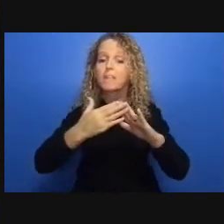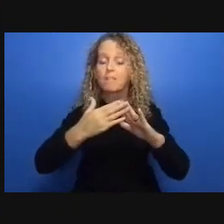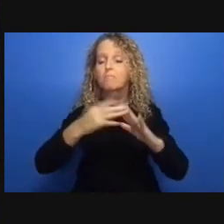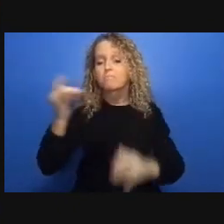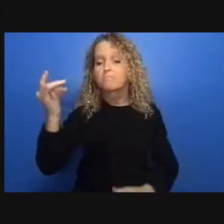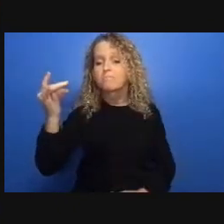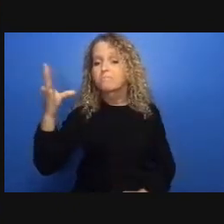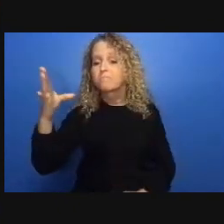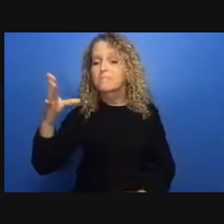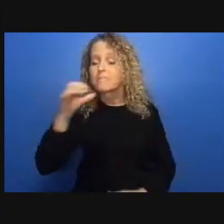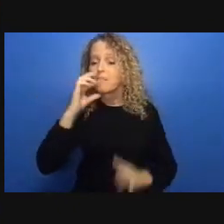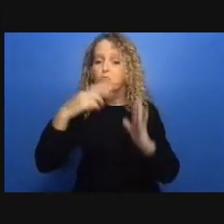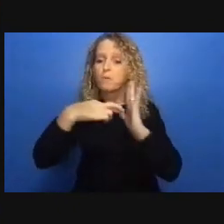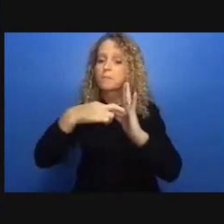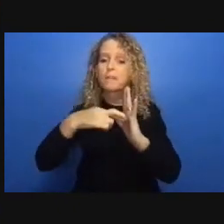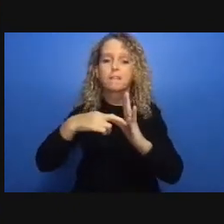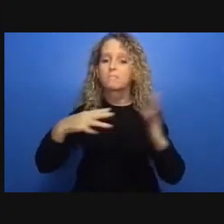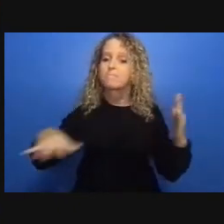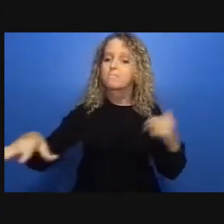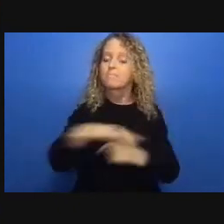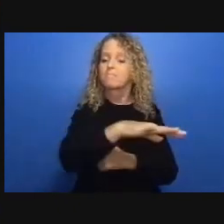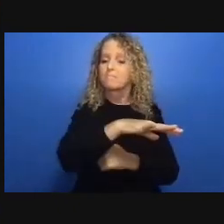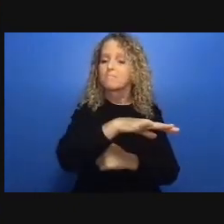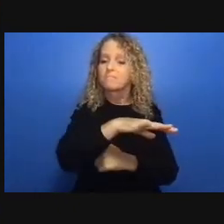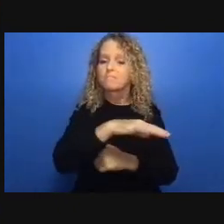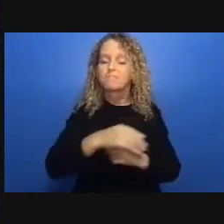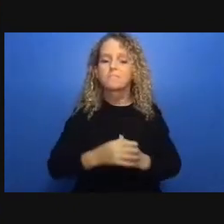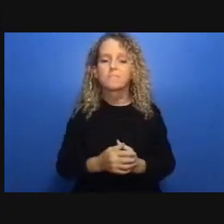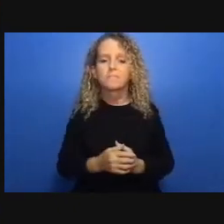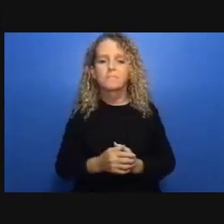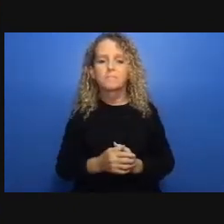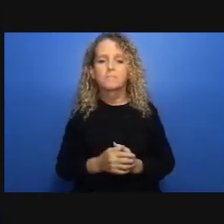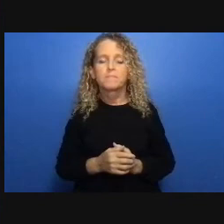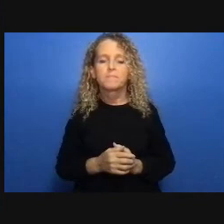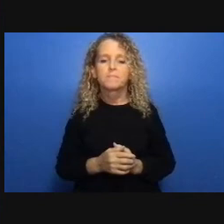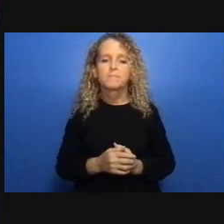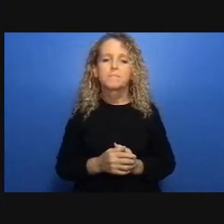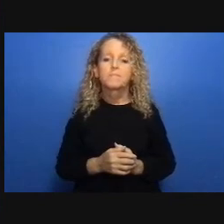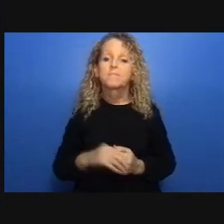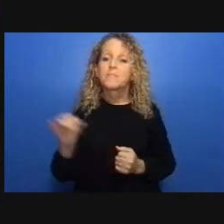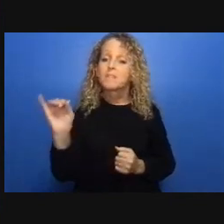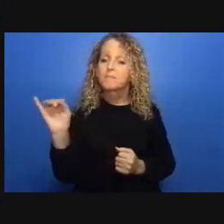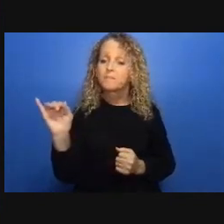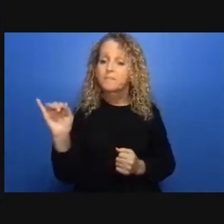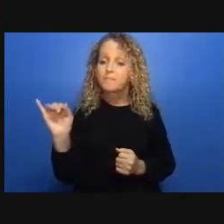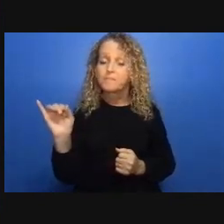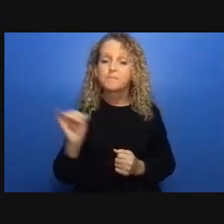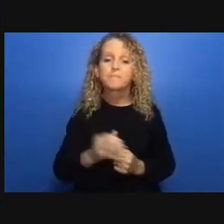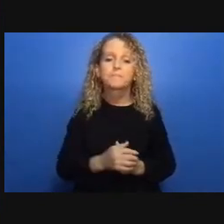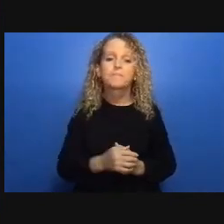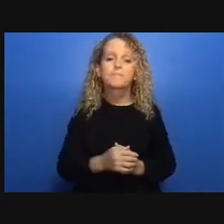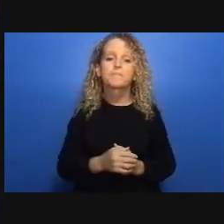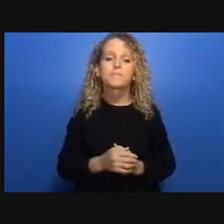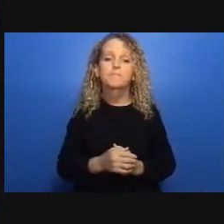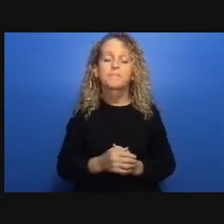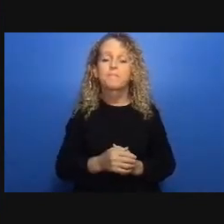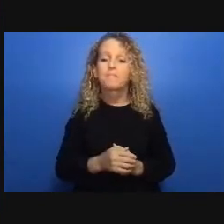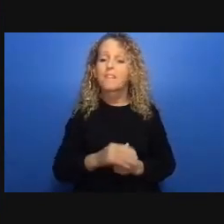interest of the child not that ignores it instead of investing in police forces and carceral regimes